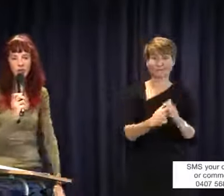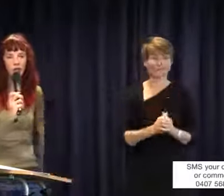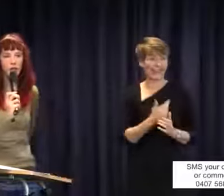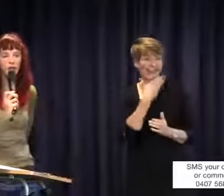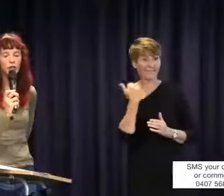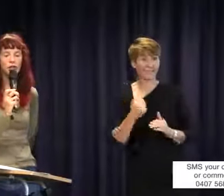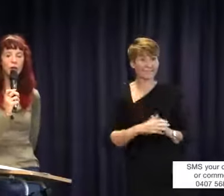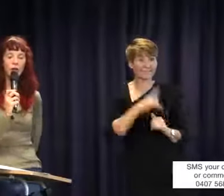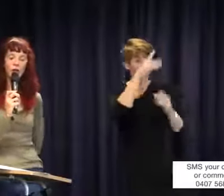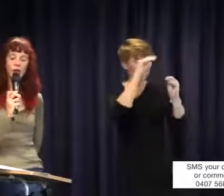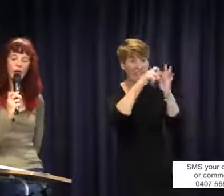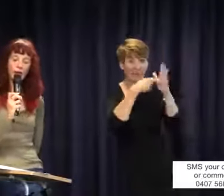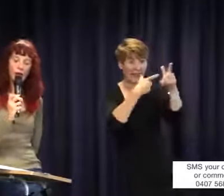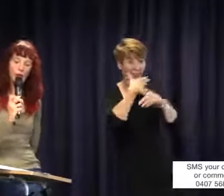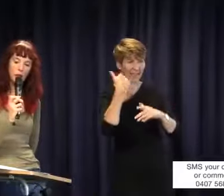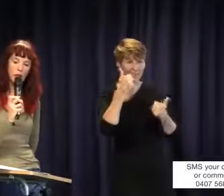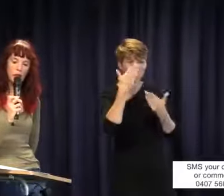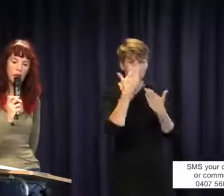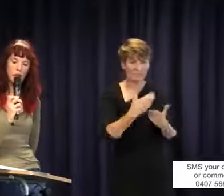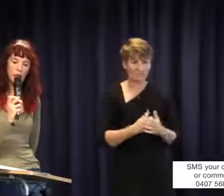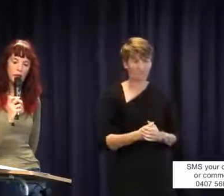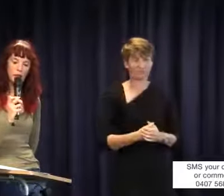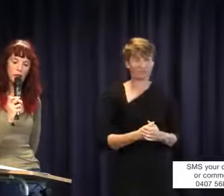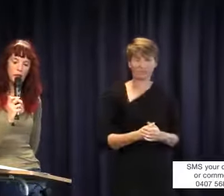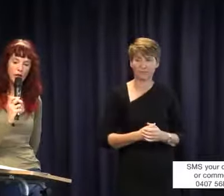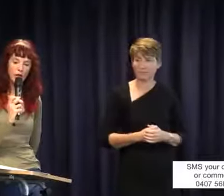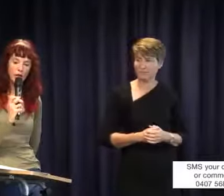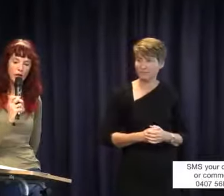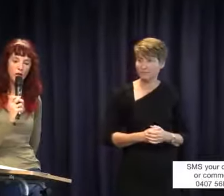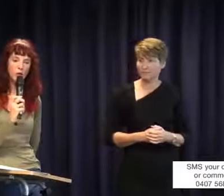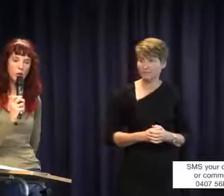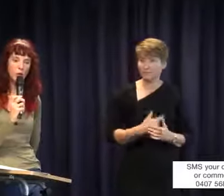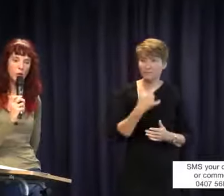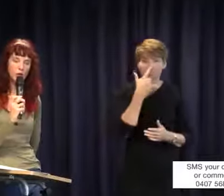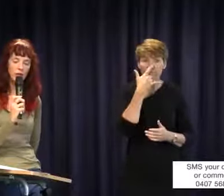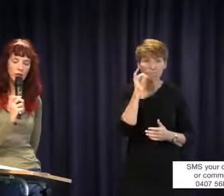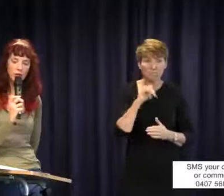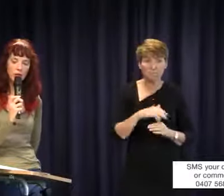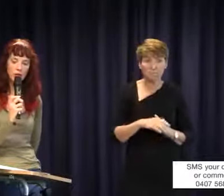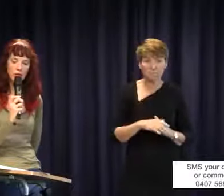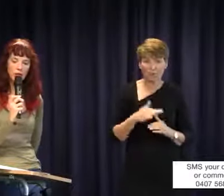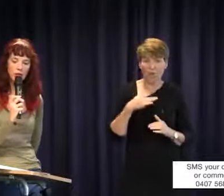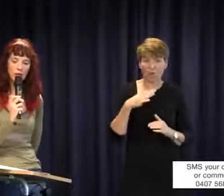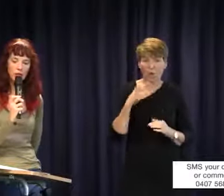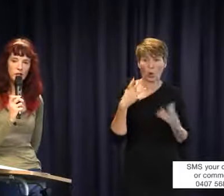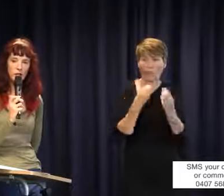of education is incredible. Look, it is a shame that I wasn't with this mother at the